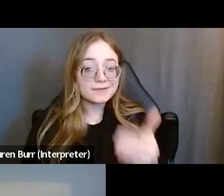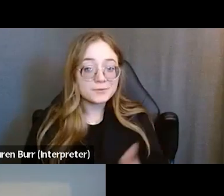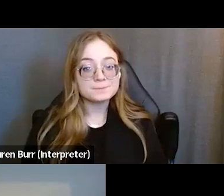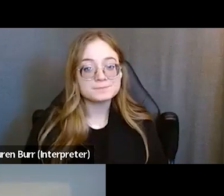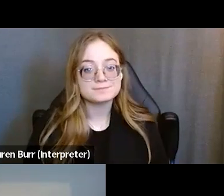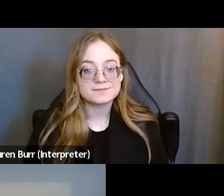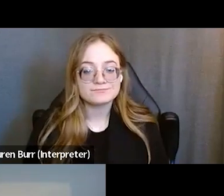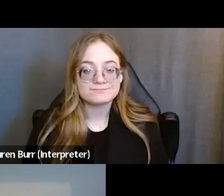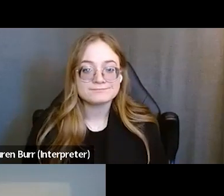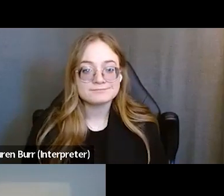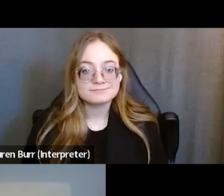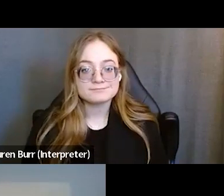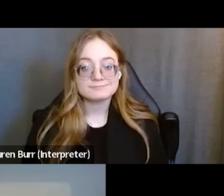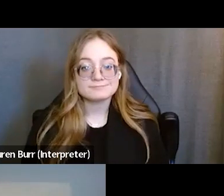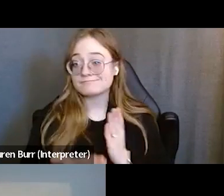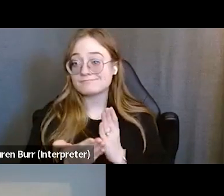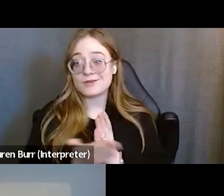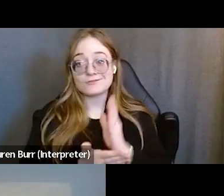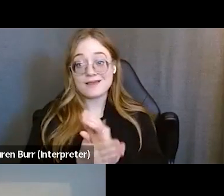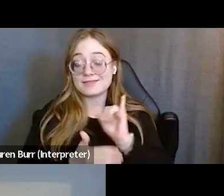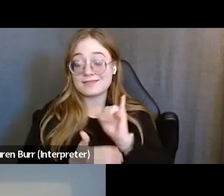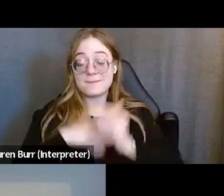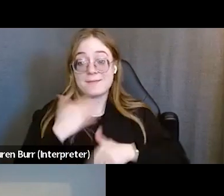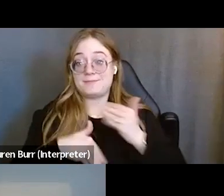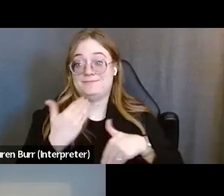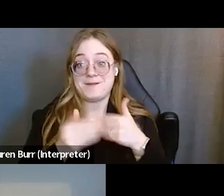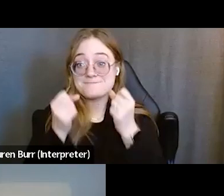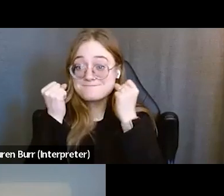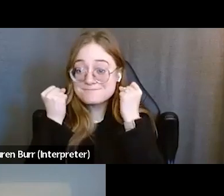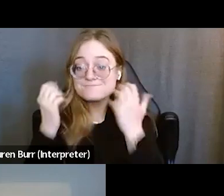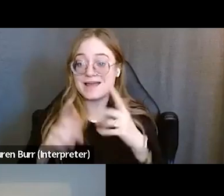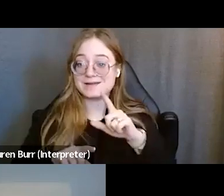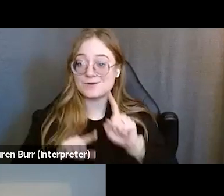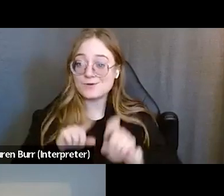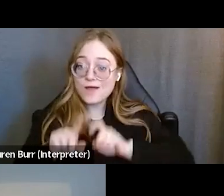All right, well that was a marathon of questions so I wanna give you all a break from that